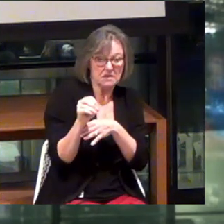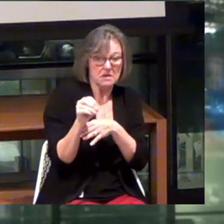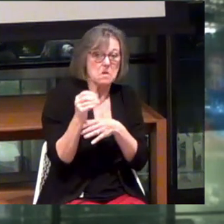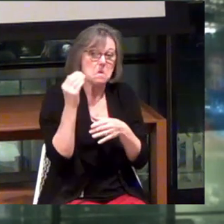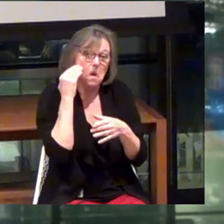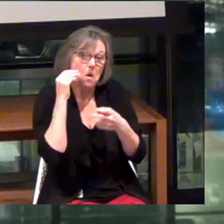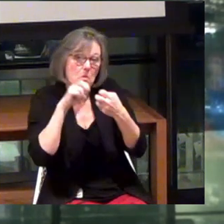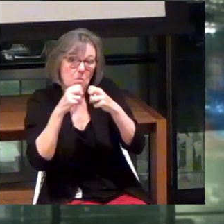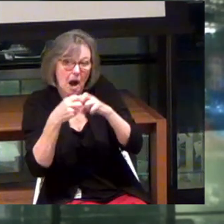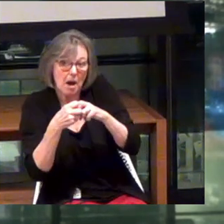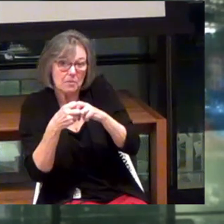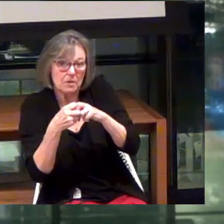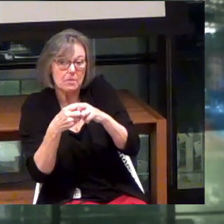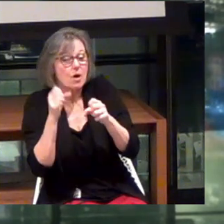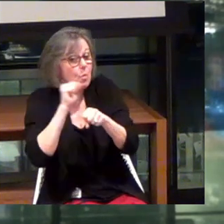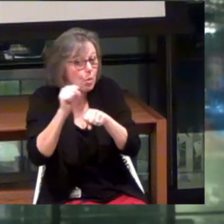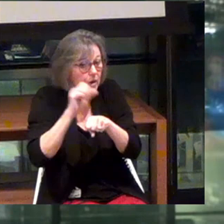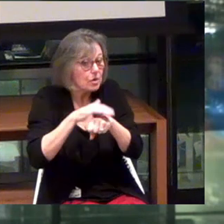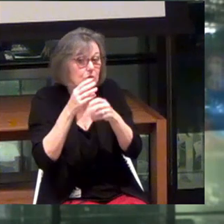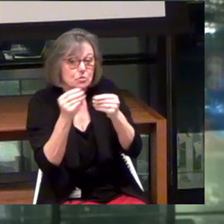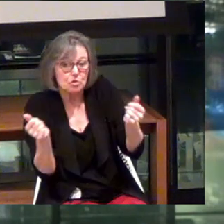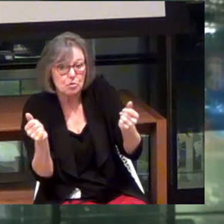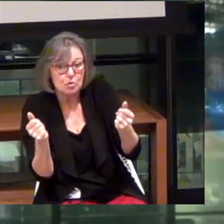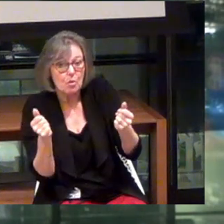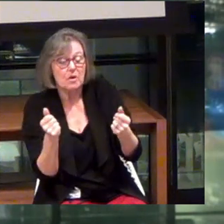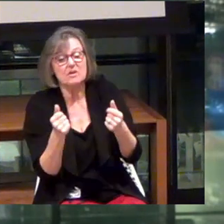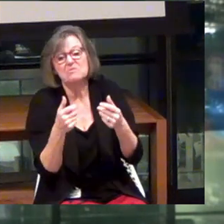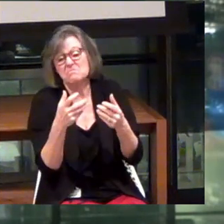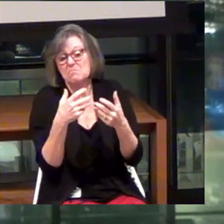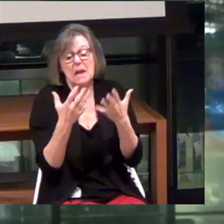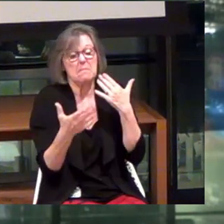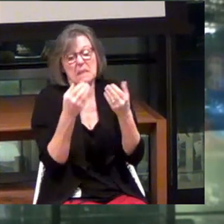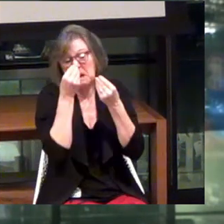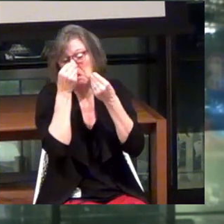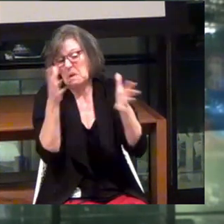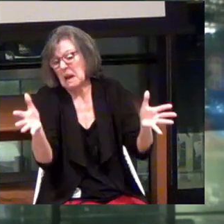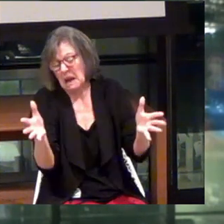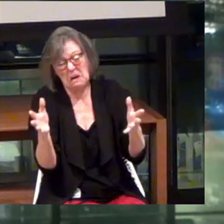was a problem, are working on a solution, or even care to do either of those two things.